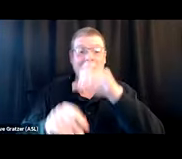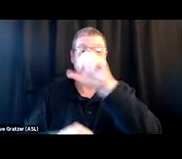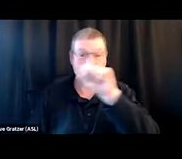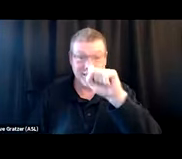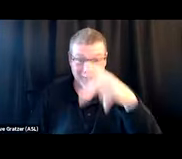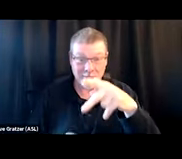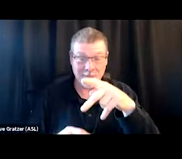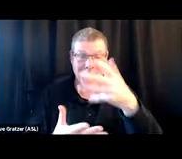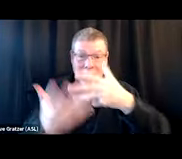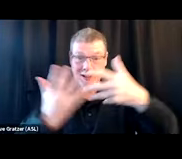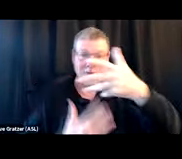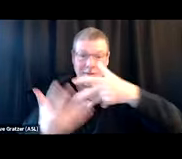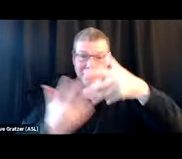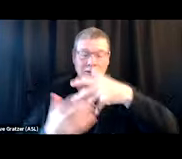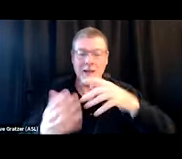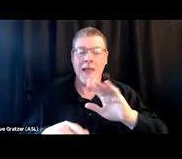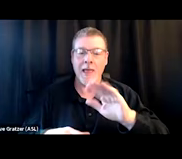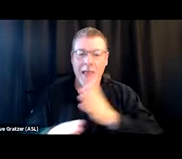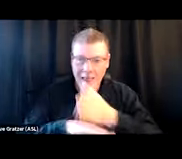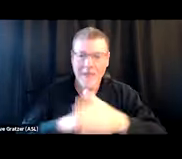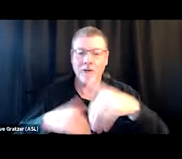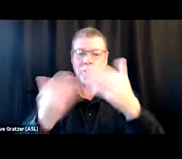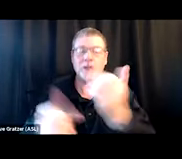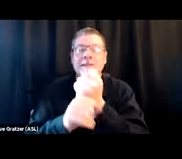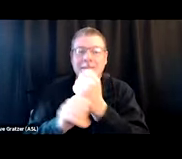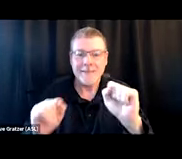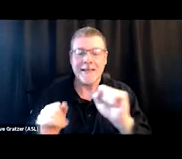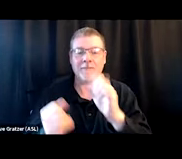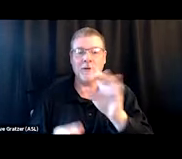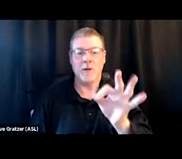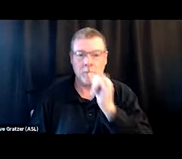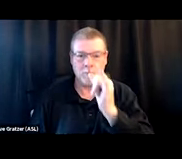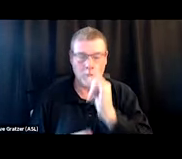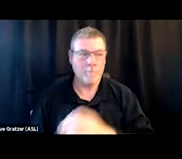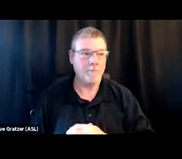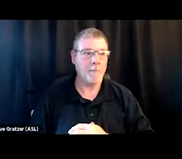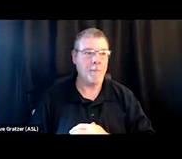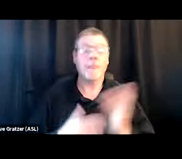after introducing safer smoking supplies. They brought in pipes, and they brought in,